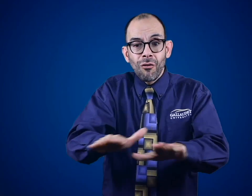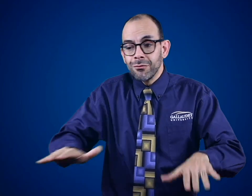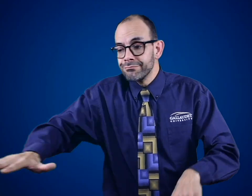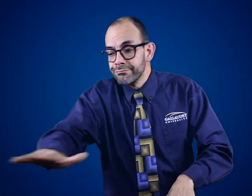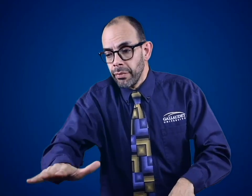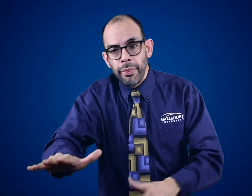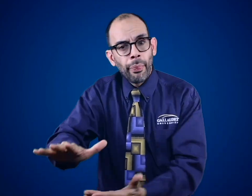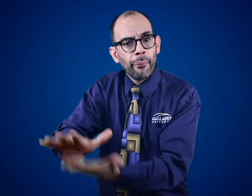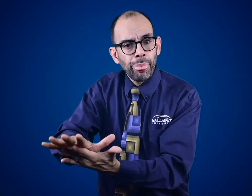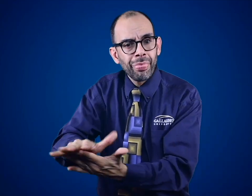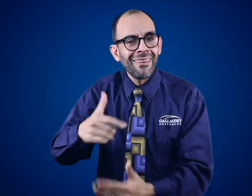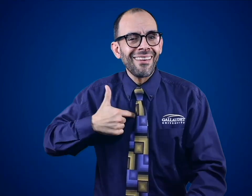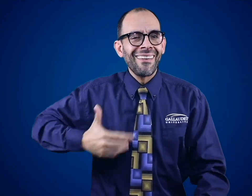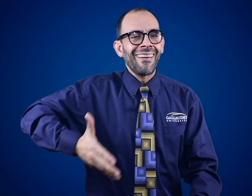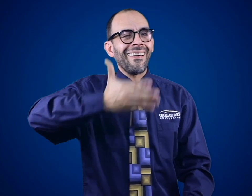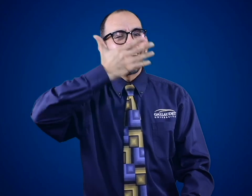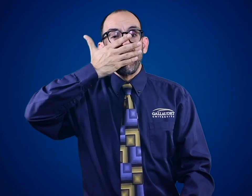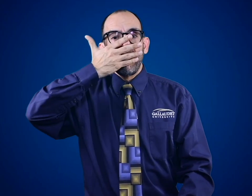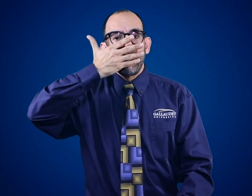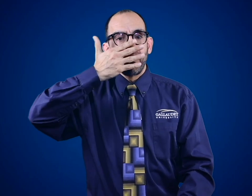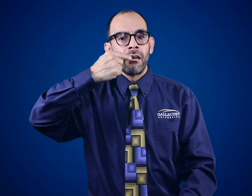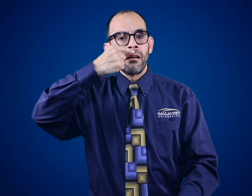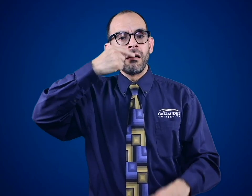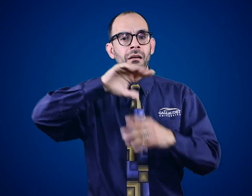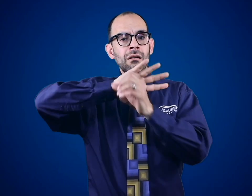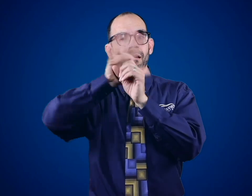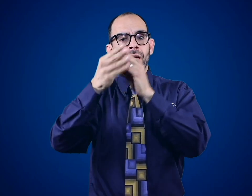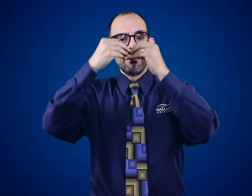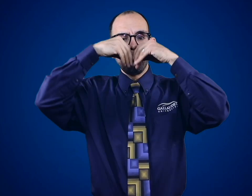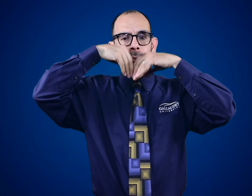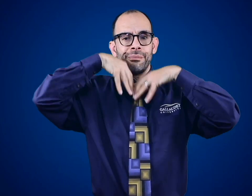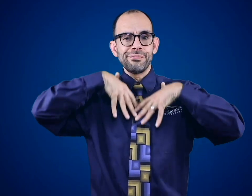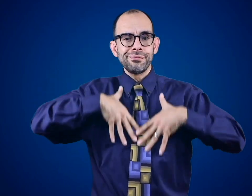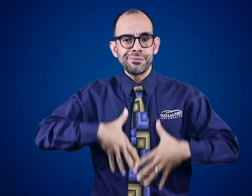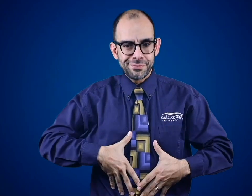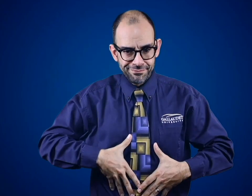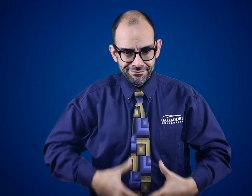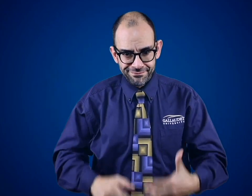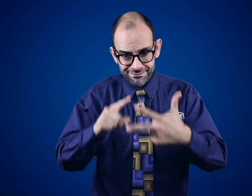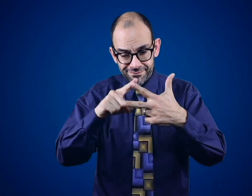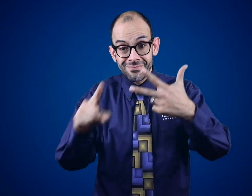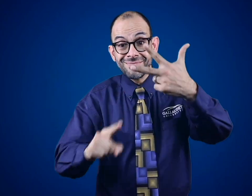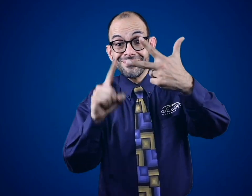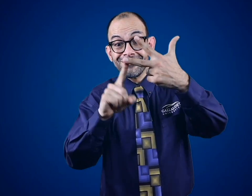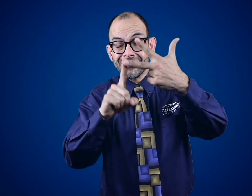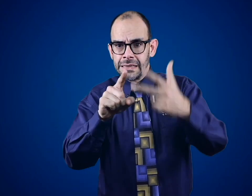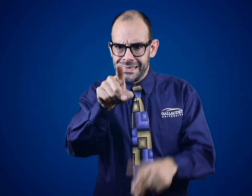from children carrying the virus then touching my face. This gives the coronavirus the opportunity to enter and spread throughout my body.